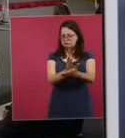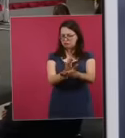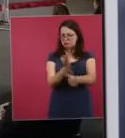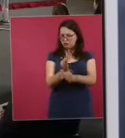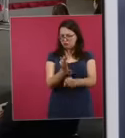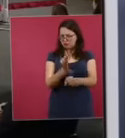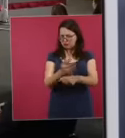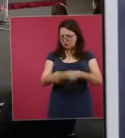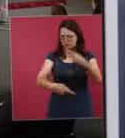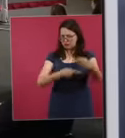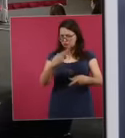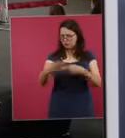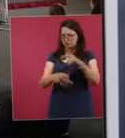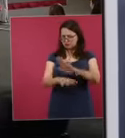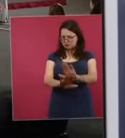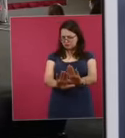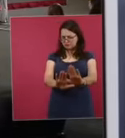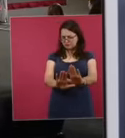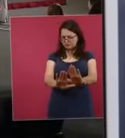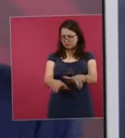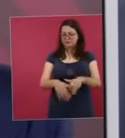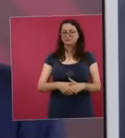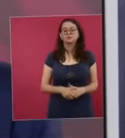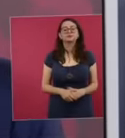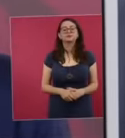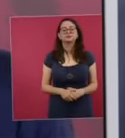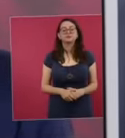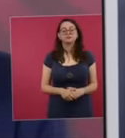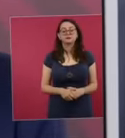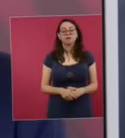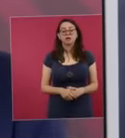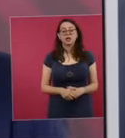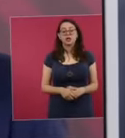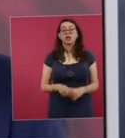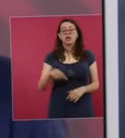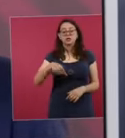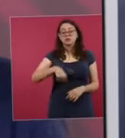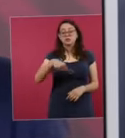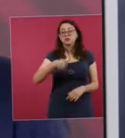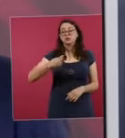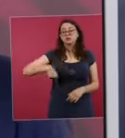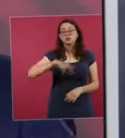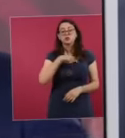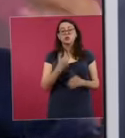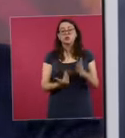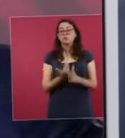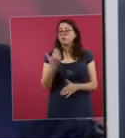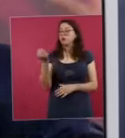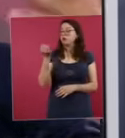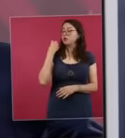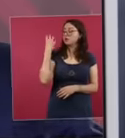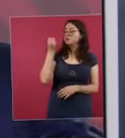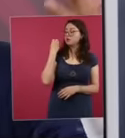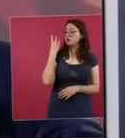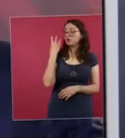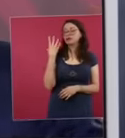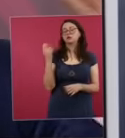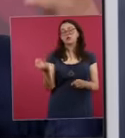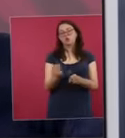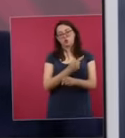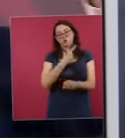that we have this opportunity because before eh they